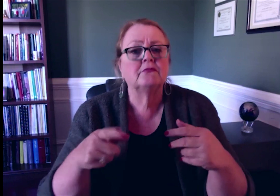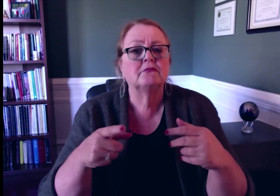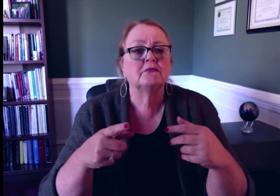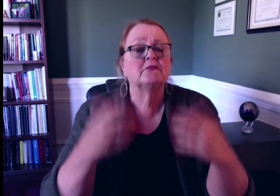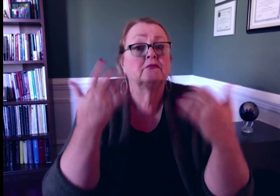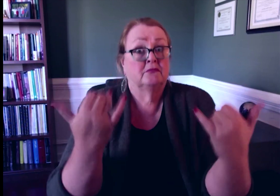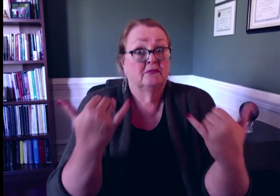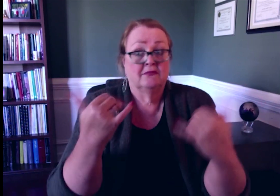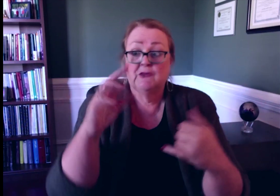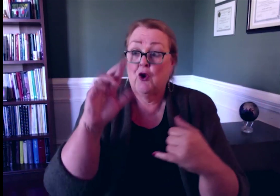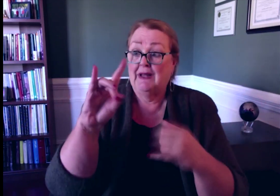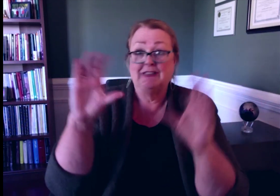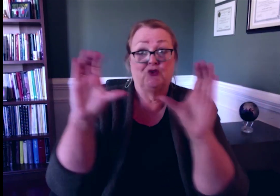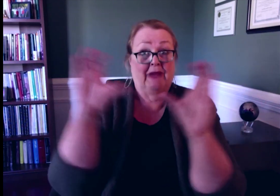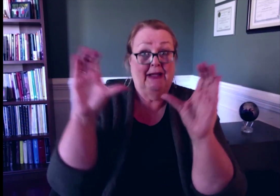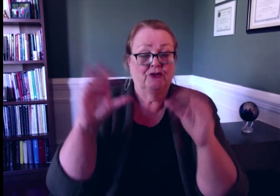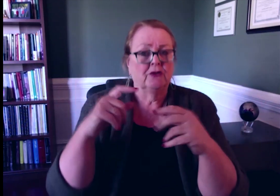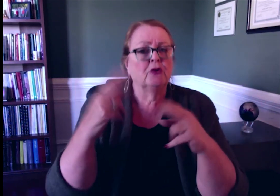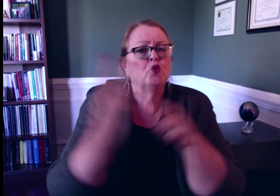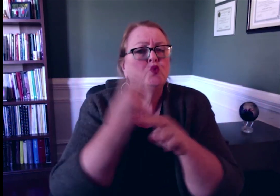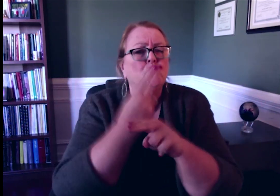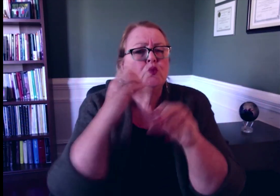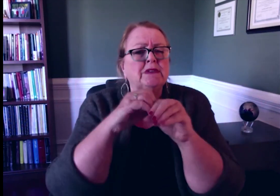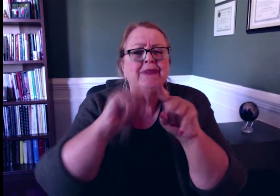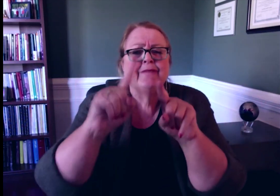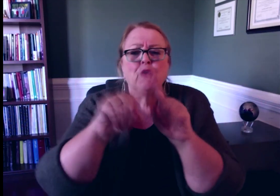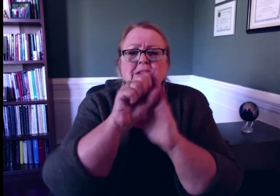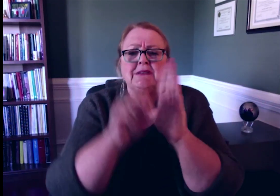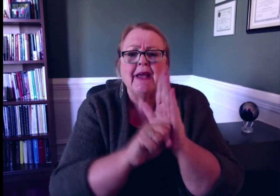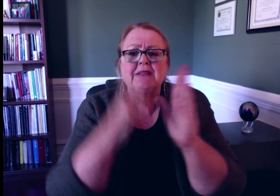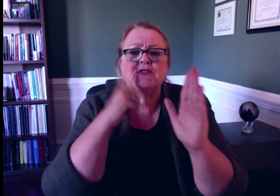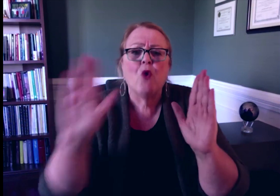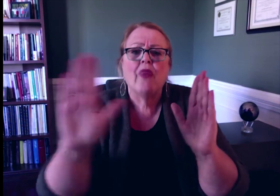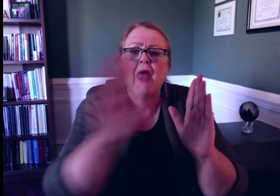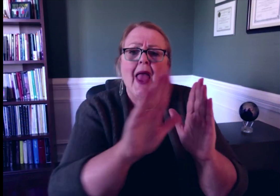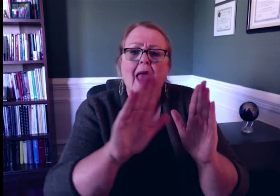RID certification is currently used in a number of different states as a part of their